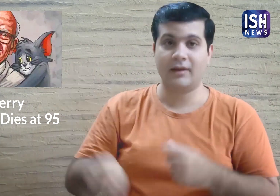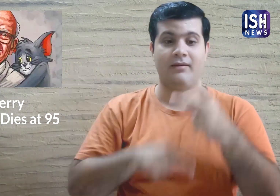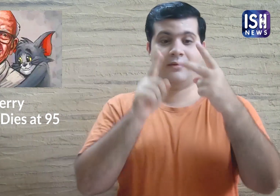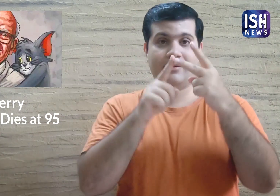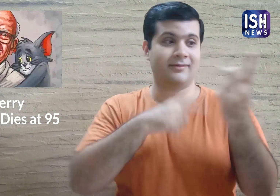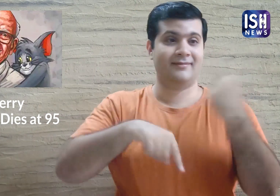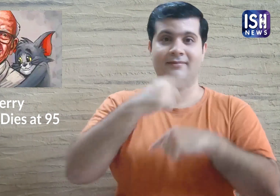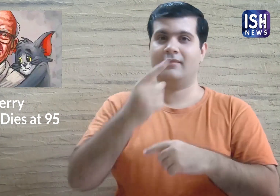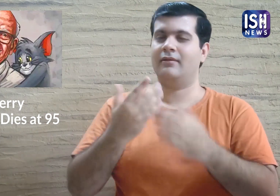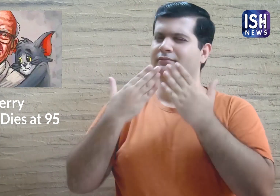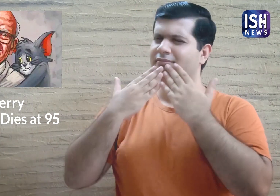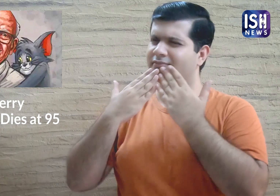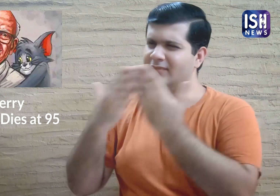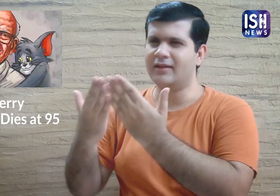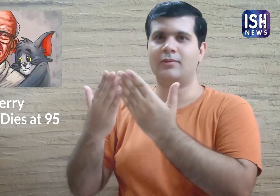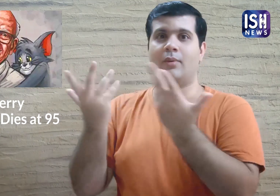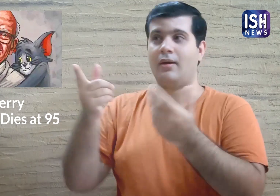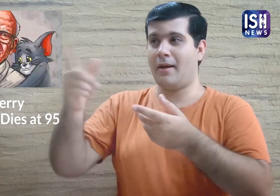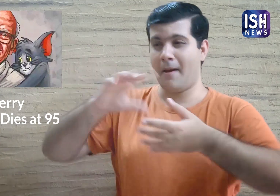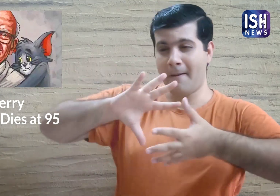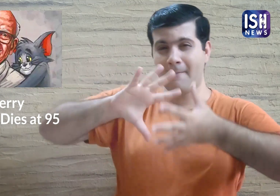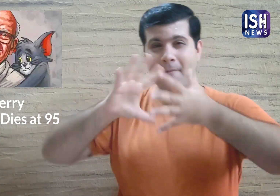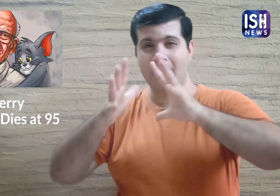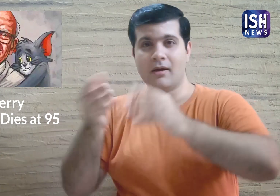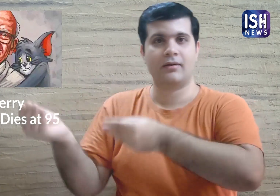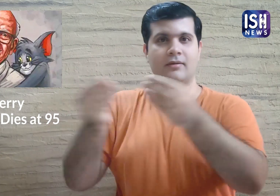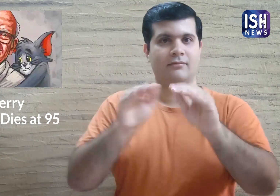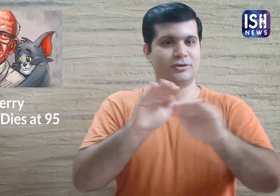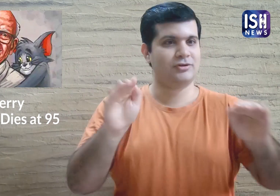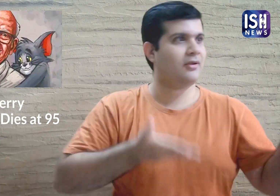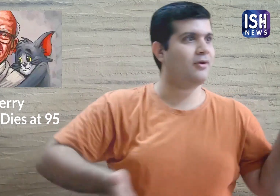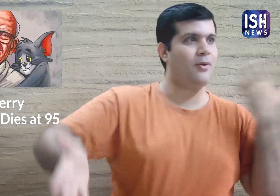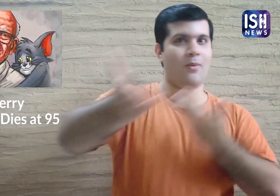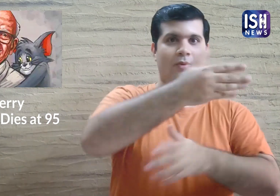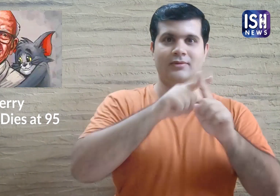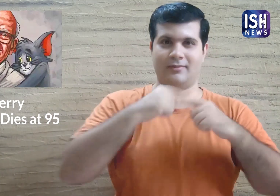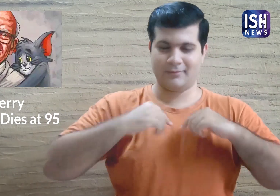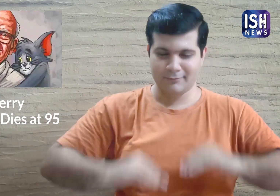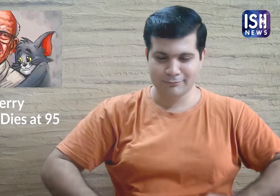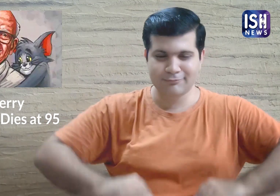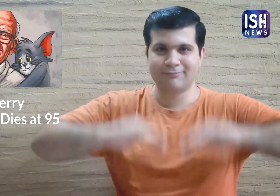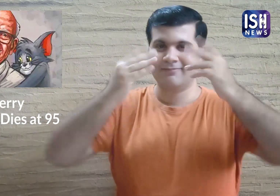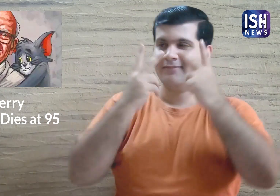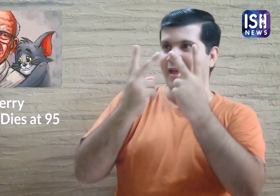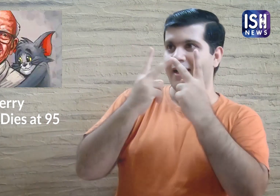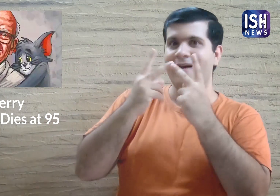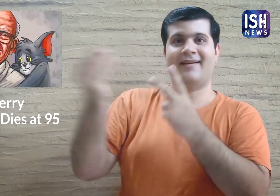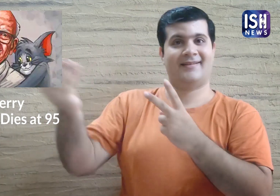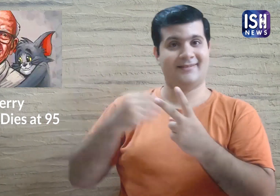"Thank you for making our childhood awesome through your cartoons!"